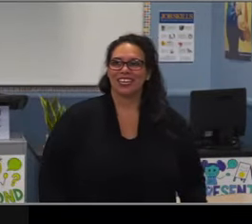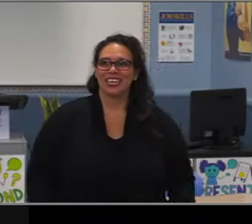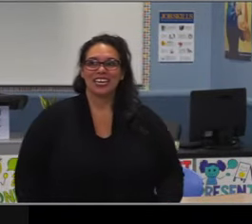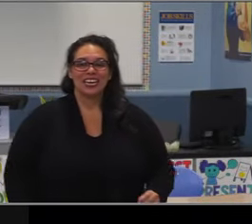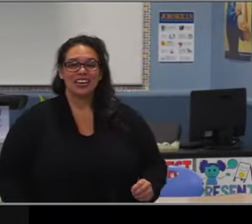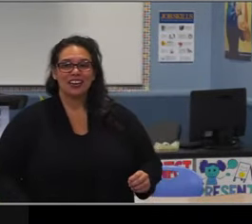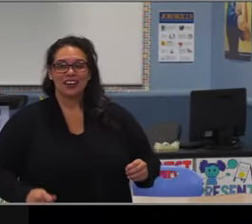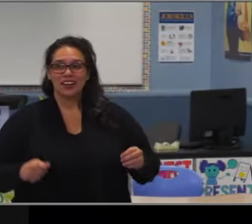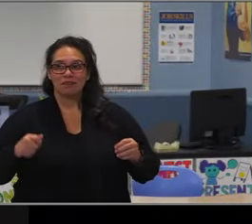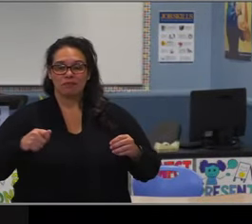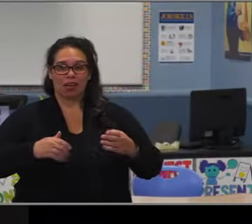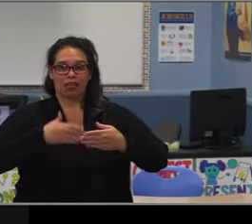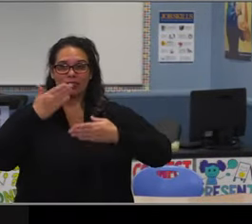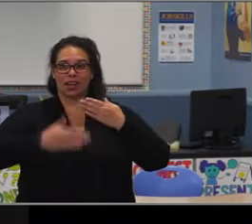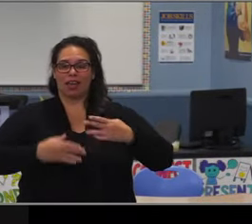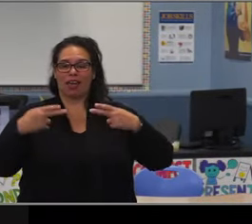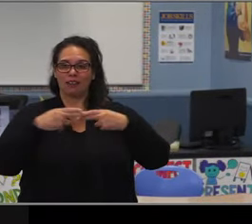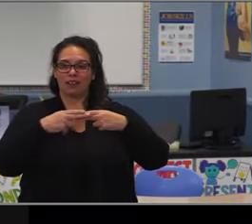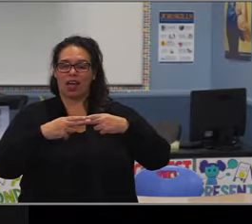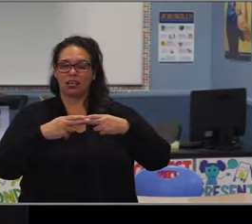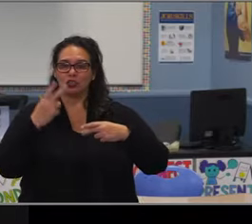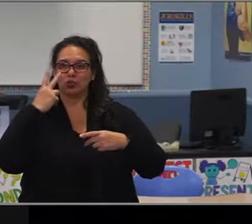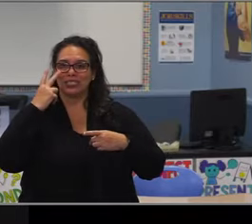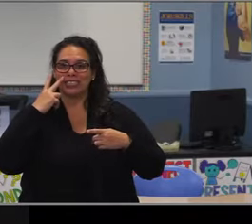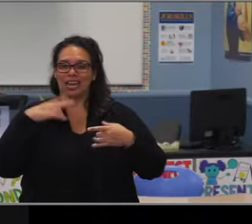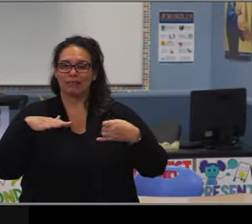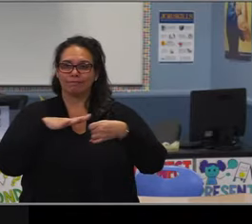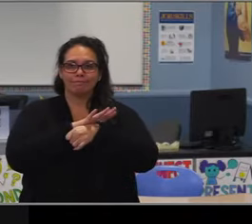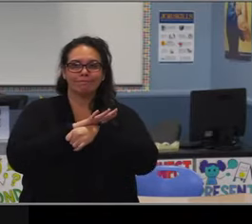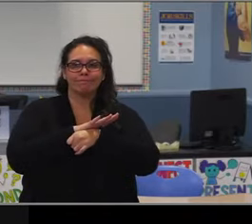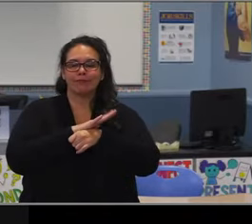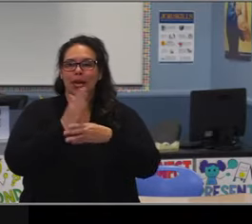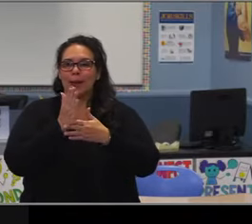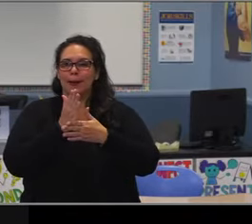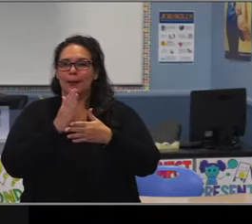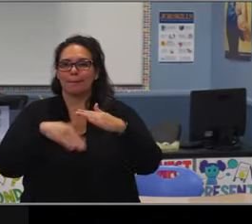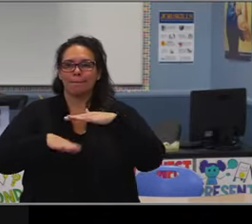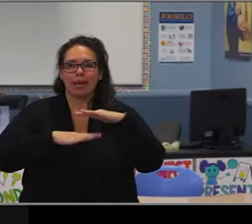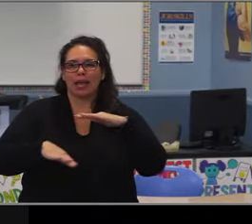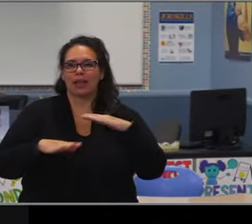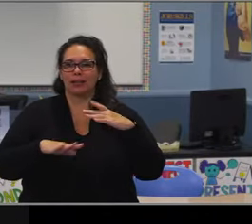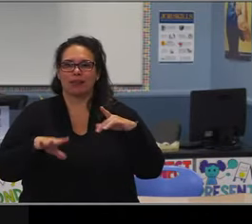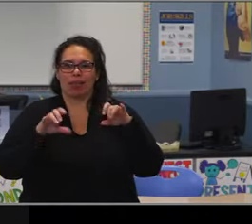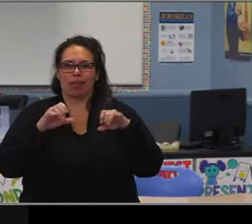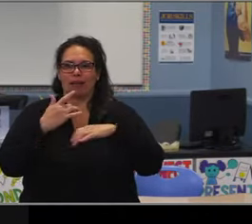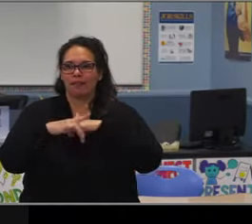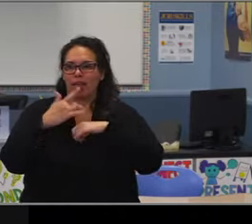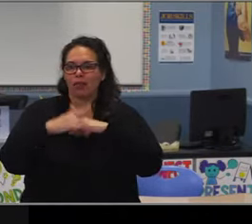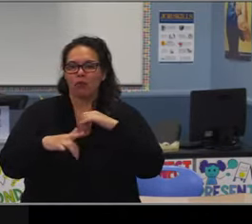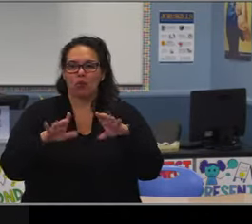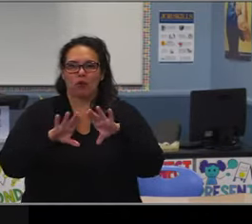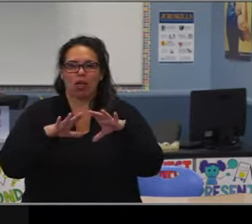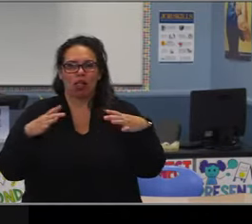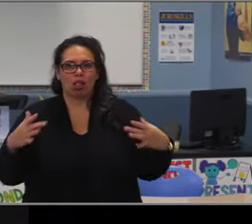that actually stay within a K-8 program from kinder through eighth grade. So these are the percent of eighth graders